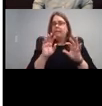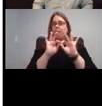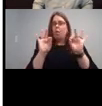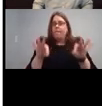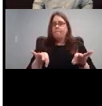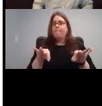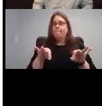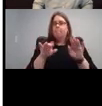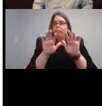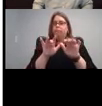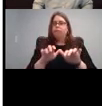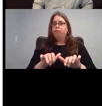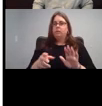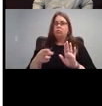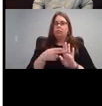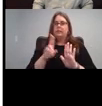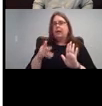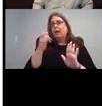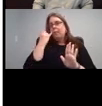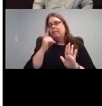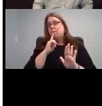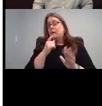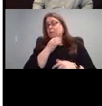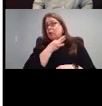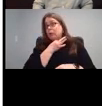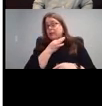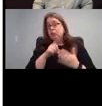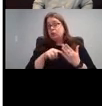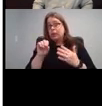So if you're curious, check it out. Okay, I'm gonna keep scrolling down.